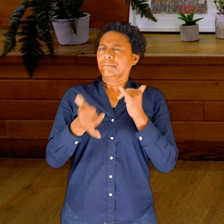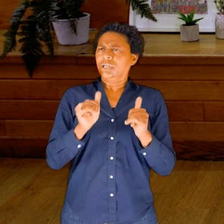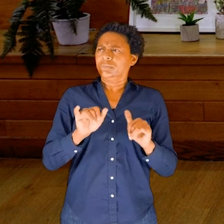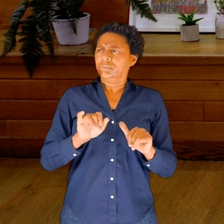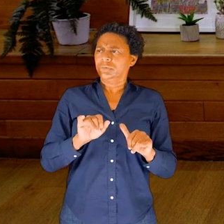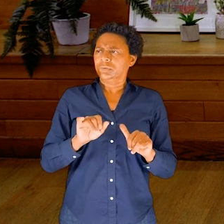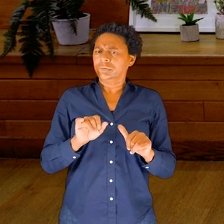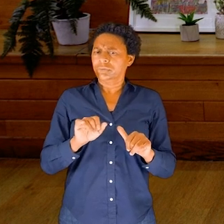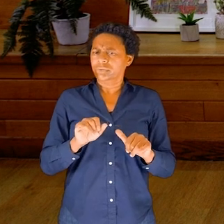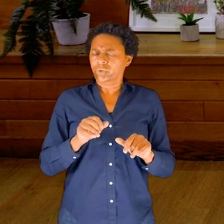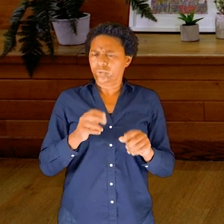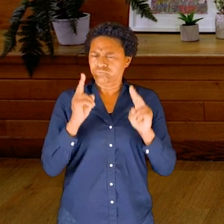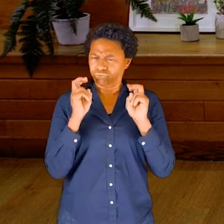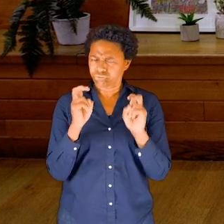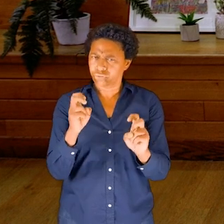feel, you know, like a lot is happening.